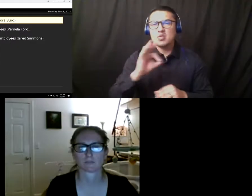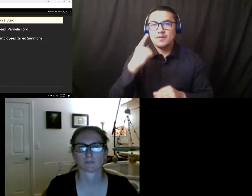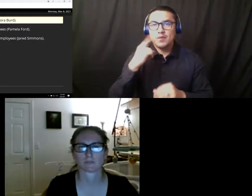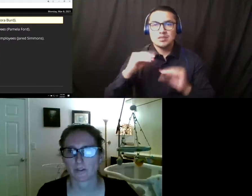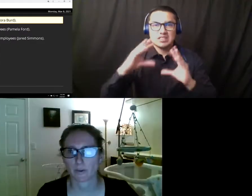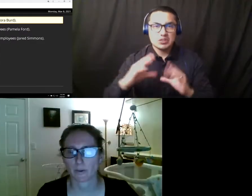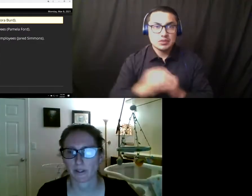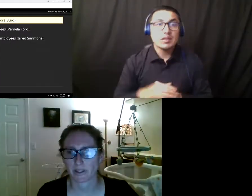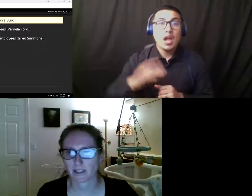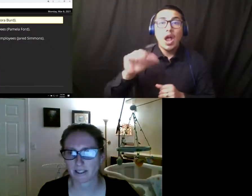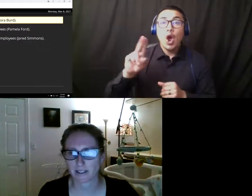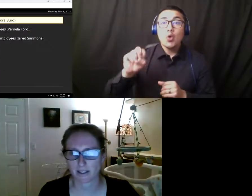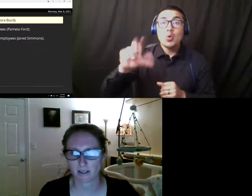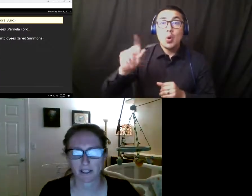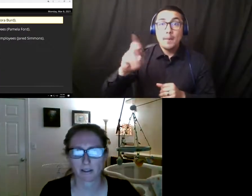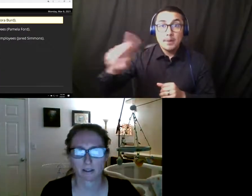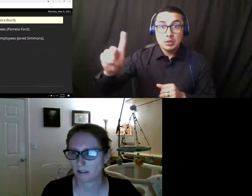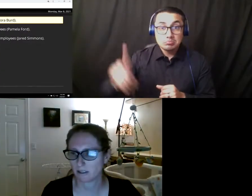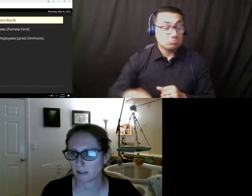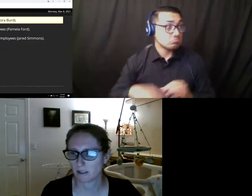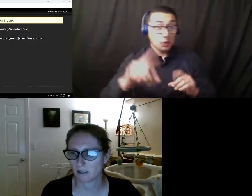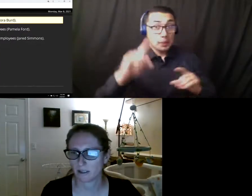Hi everyone. Can you guys hear me? Yes.